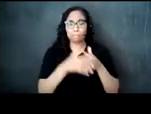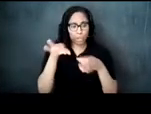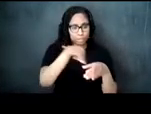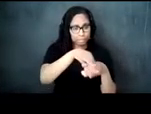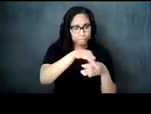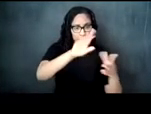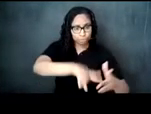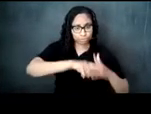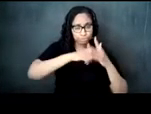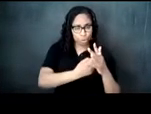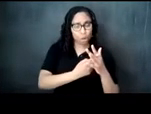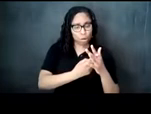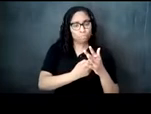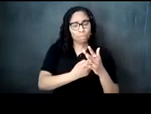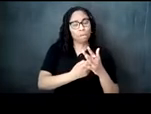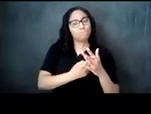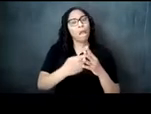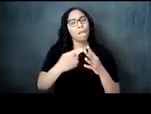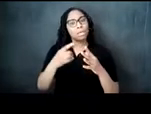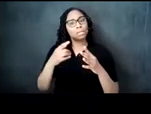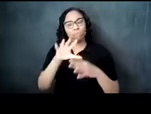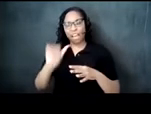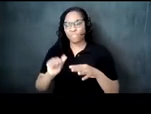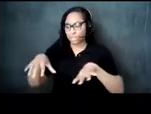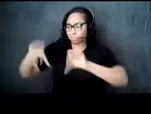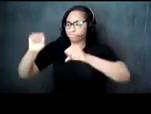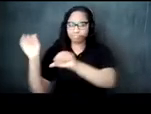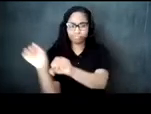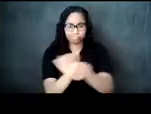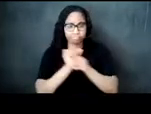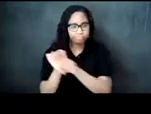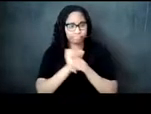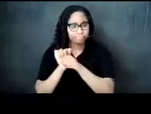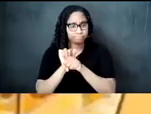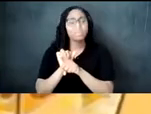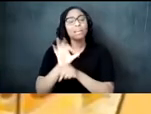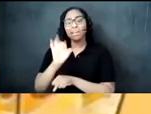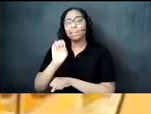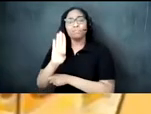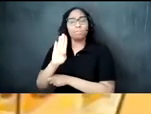by enslaved africans in america on february 15th the day after valentine's day the